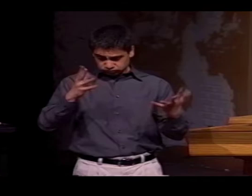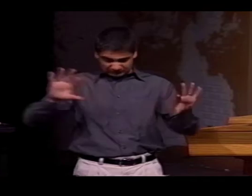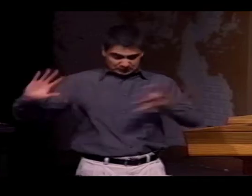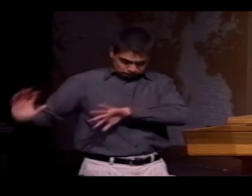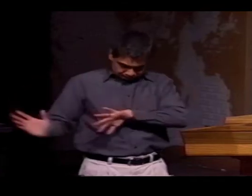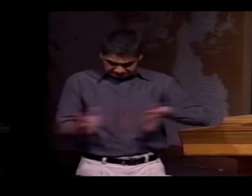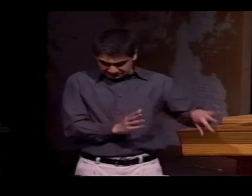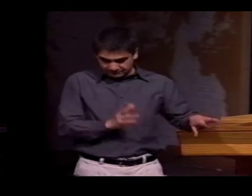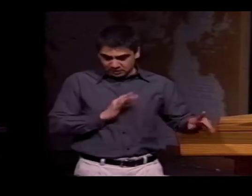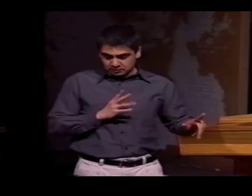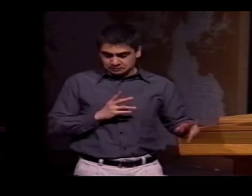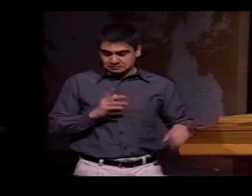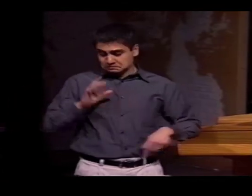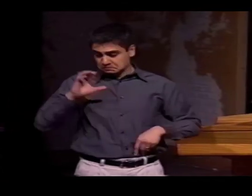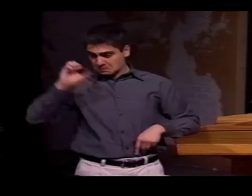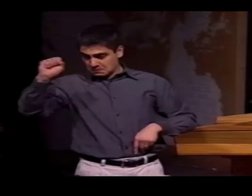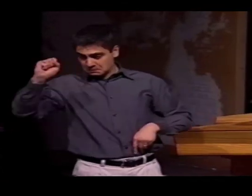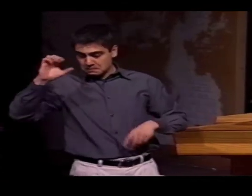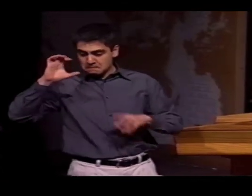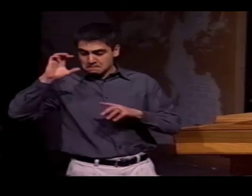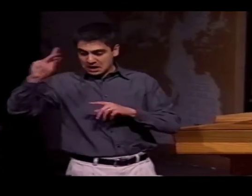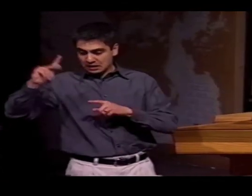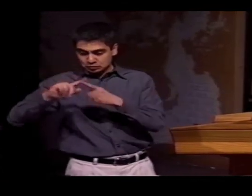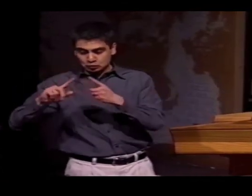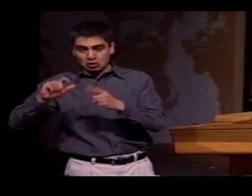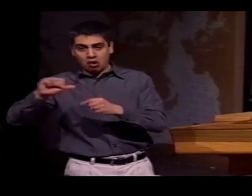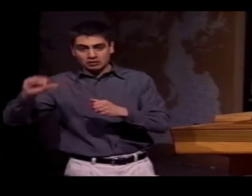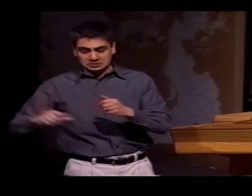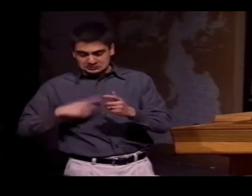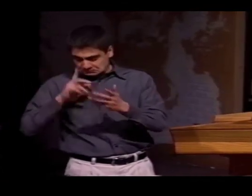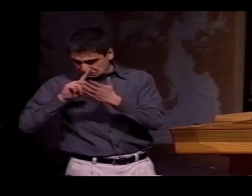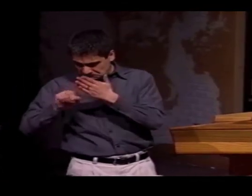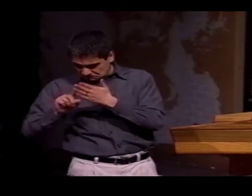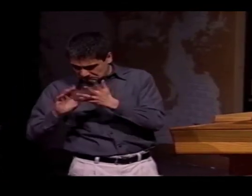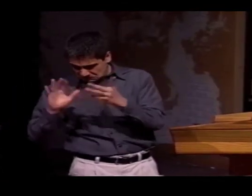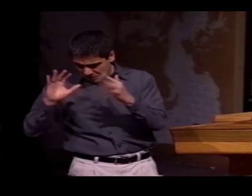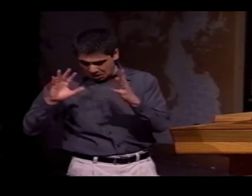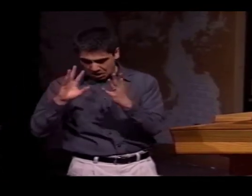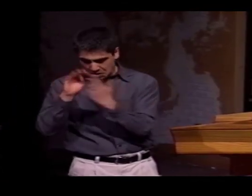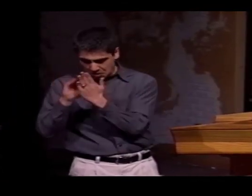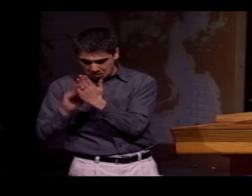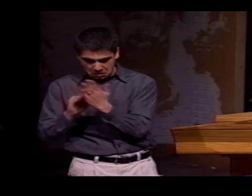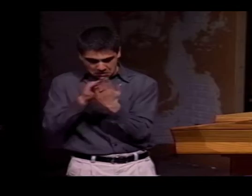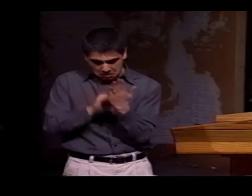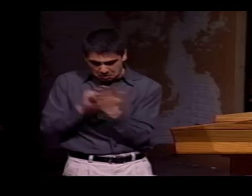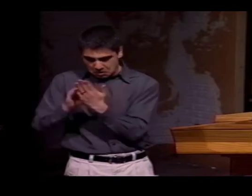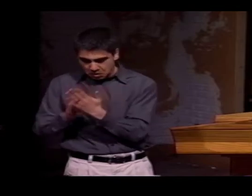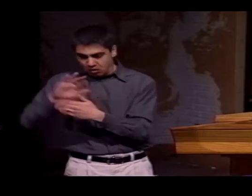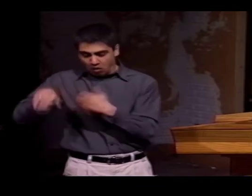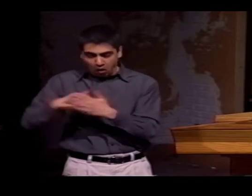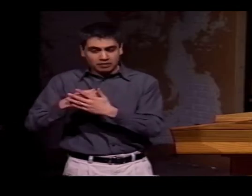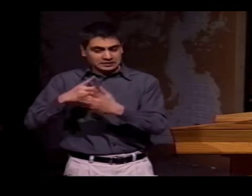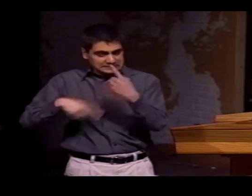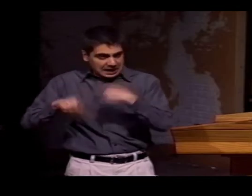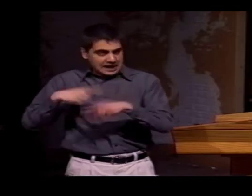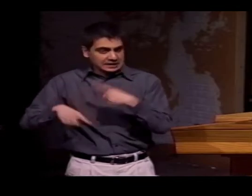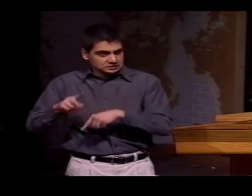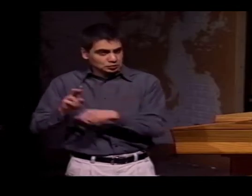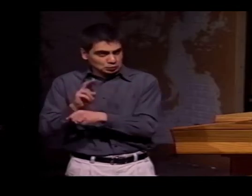AFTER WE VIDEOTAPED THESE SESSIONS, WE COLLECTED ALL THE DATA, AND THEN WE WENT BACK TO AUSTIN, TEXAS, AND TRIED TO CODE ALL